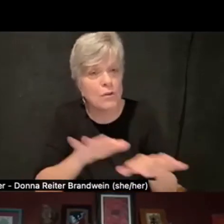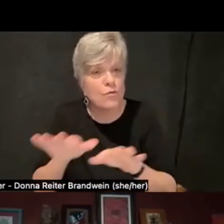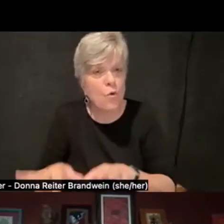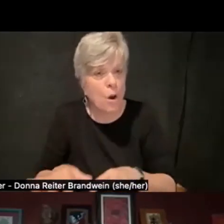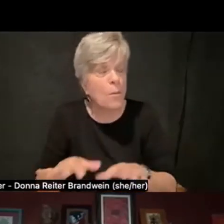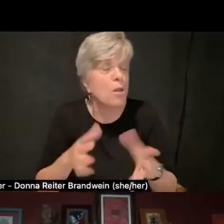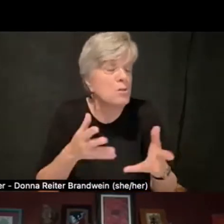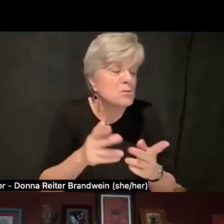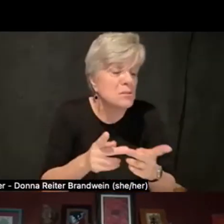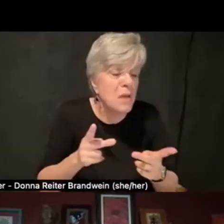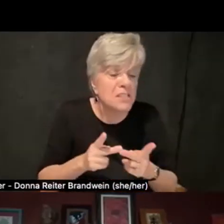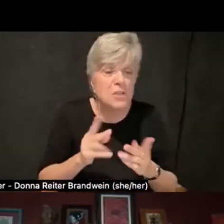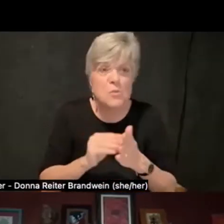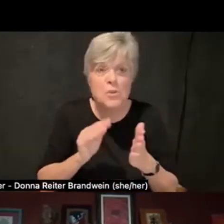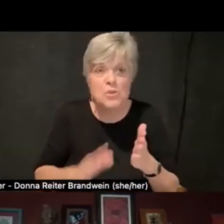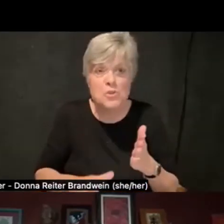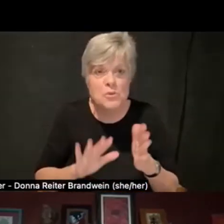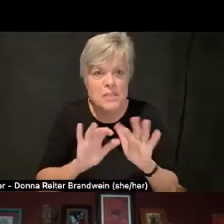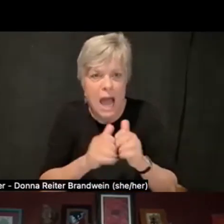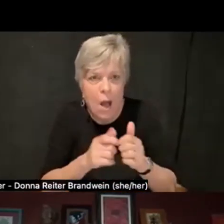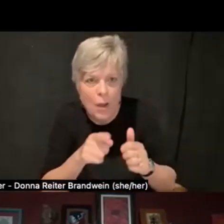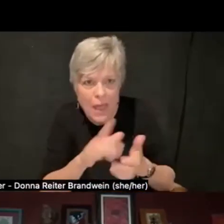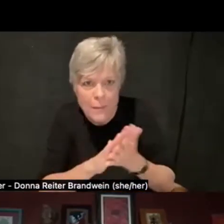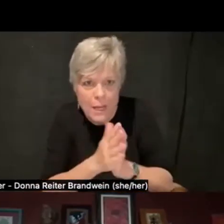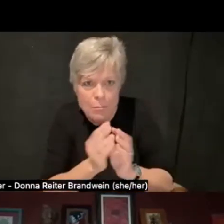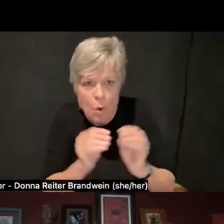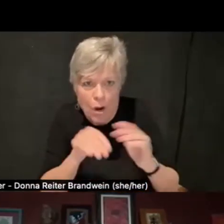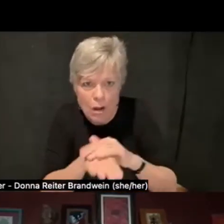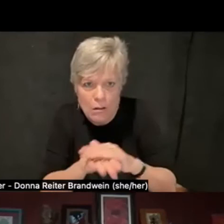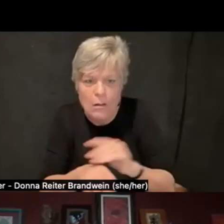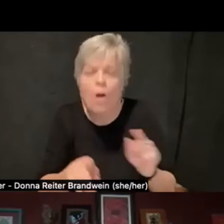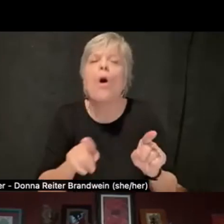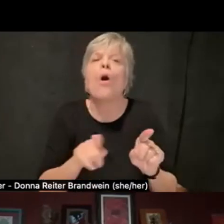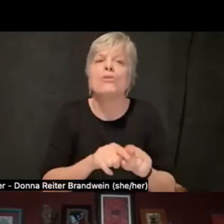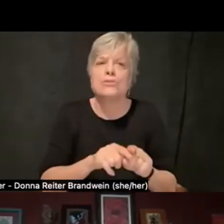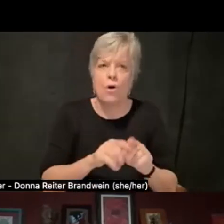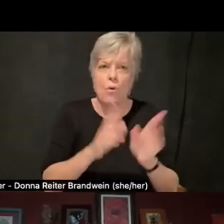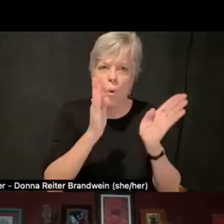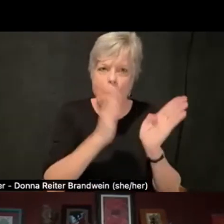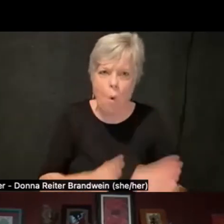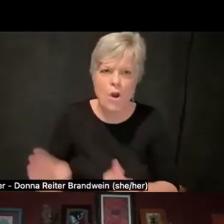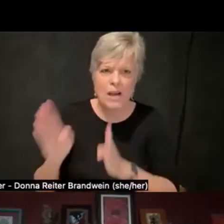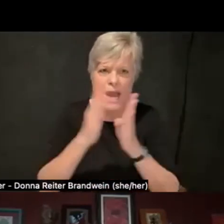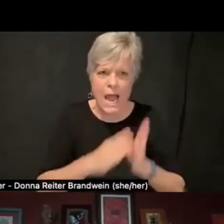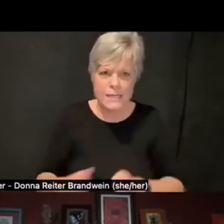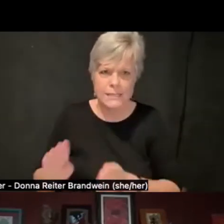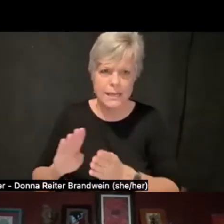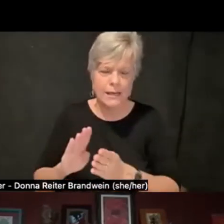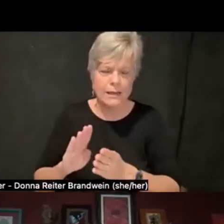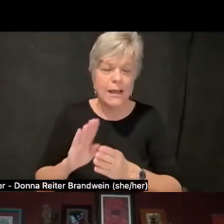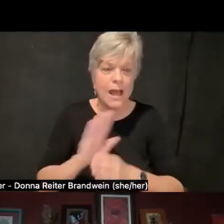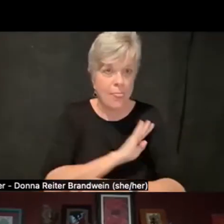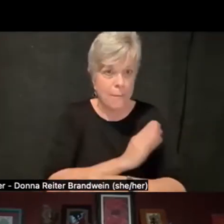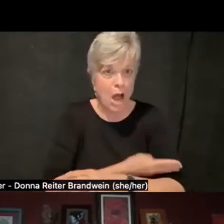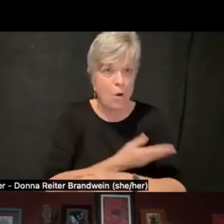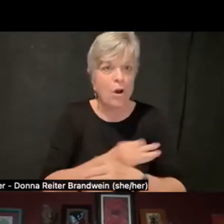But then also thinking about mobilizing and the power of student mobilizing and doing that